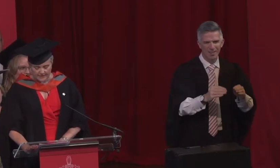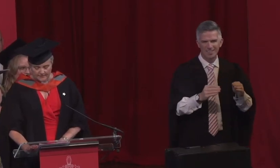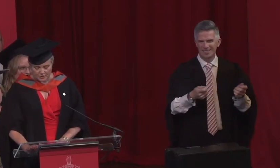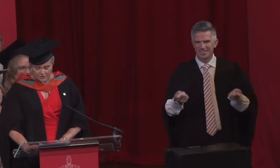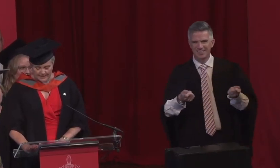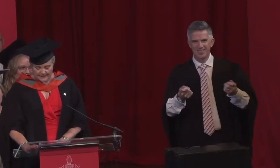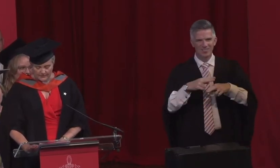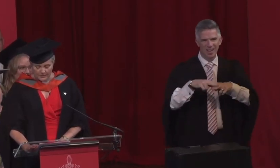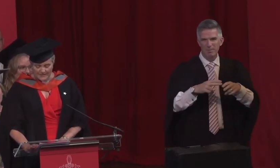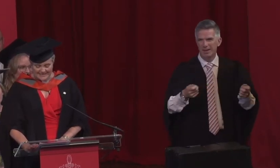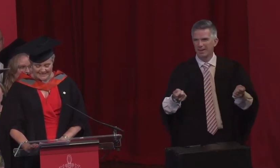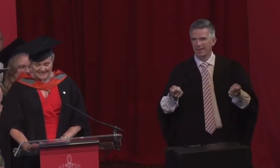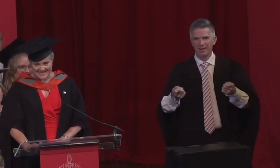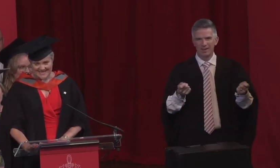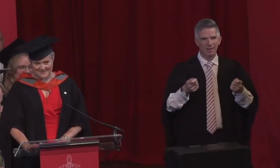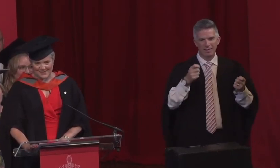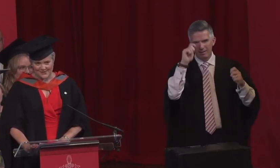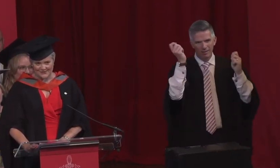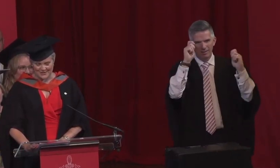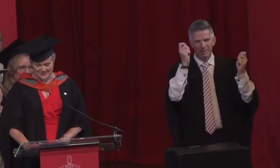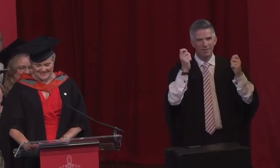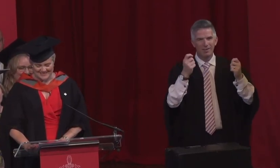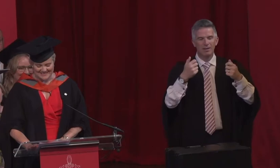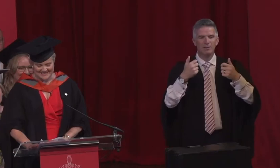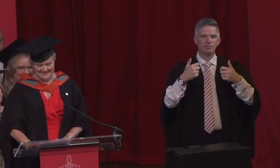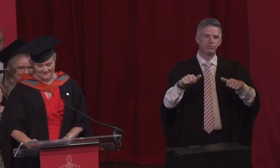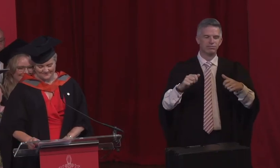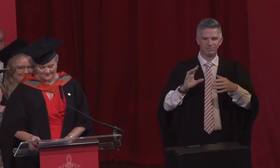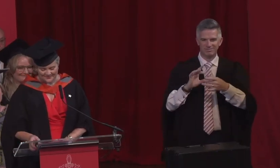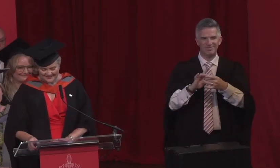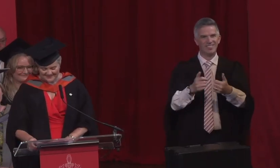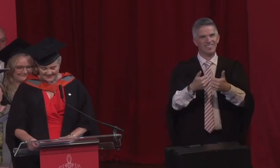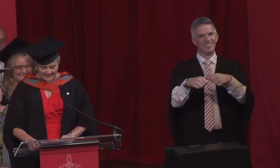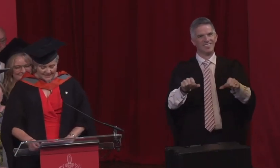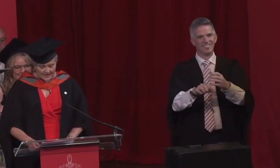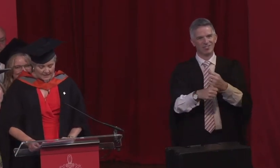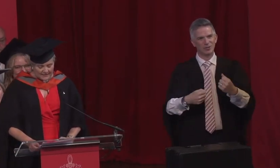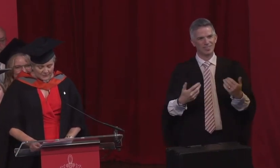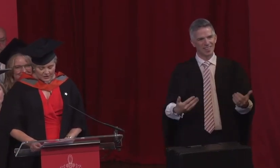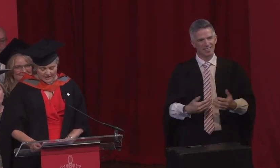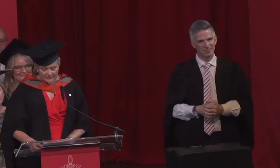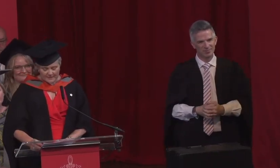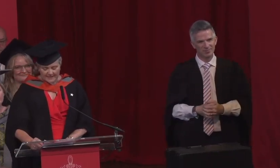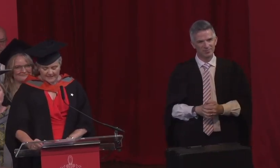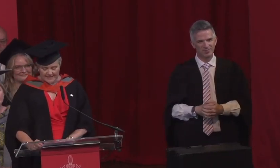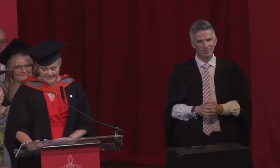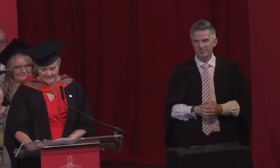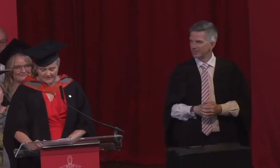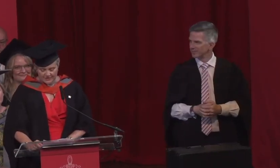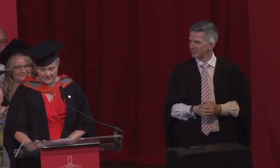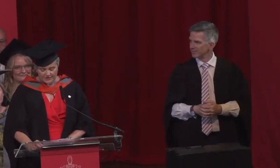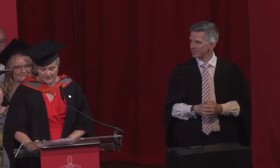but somehow we did it and here we are graduating today. My work life began as a dental nurse but